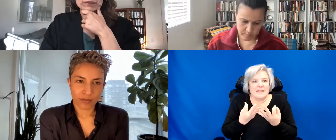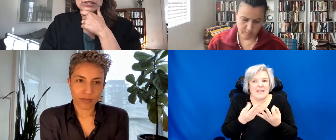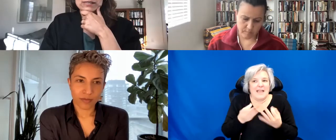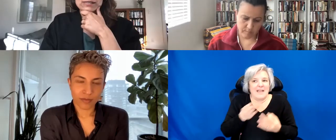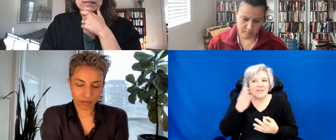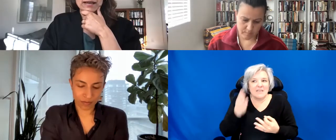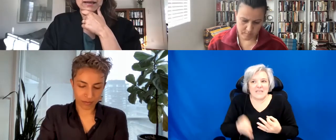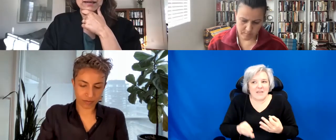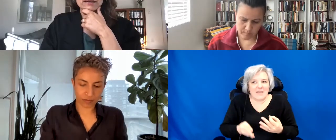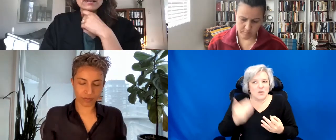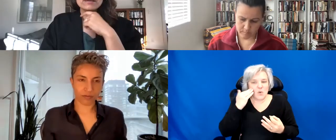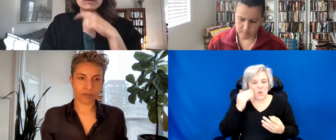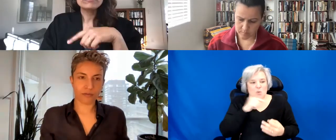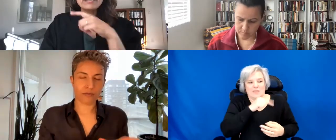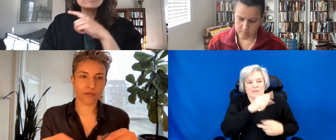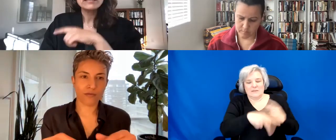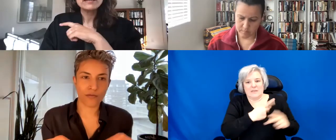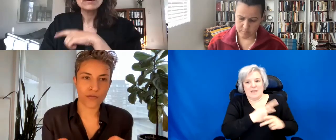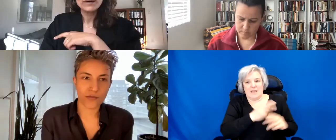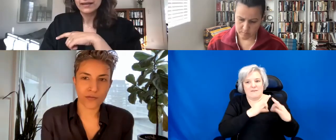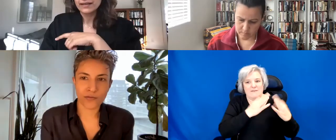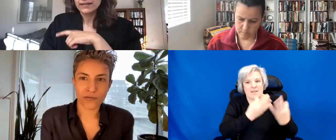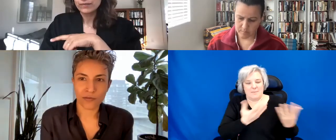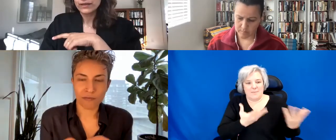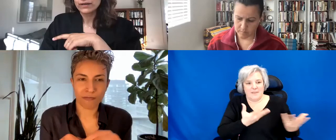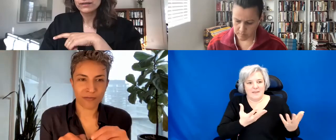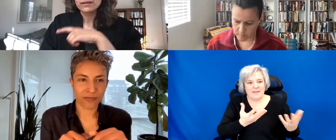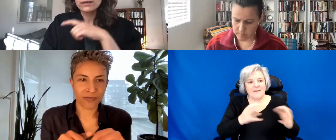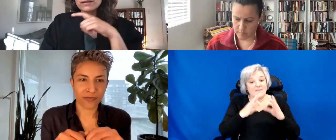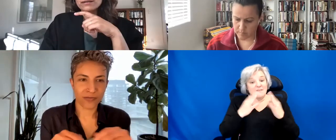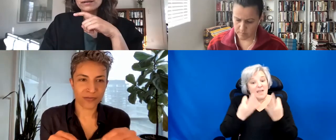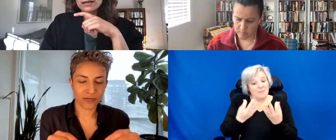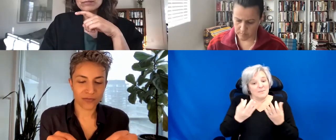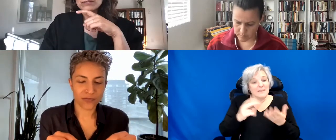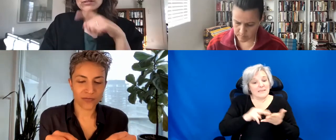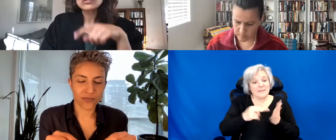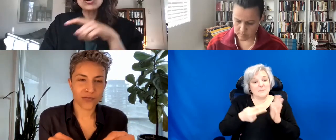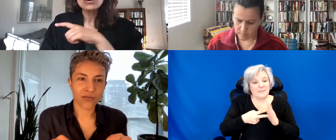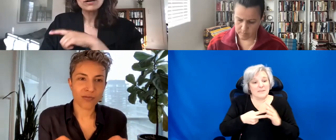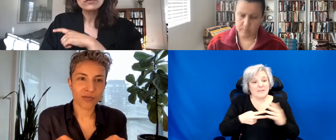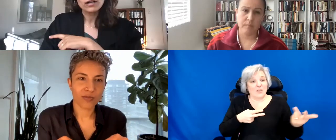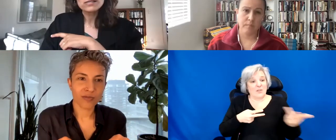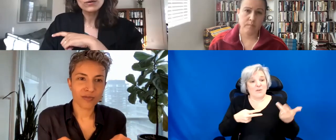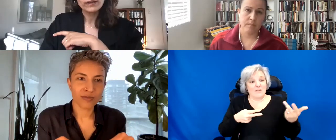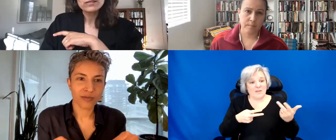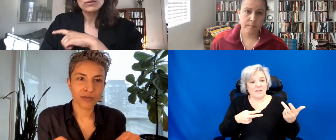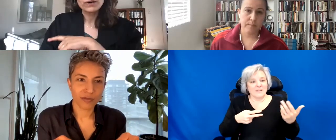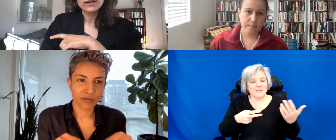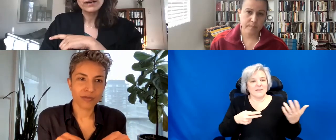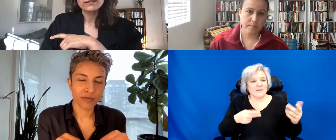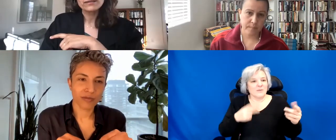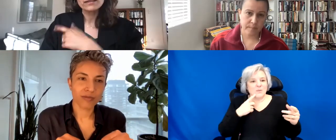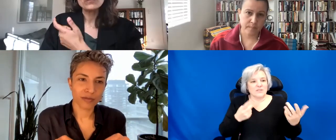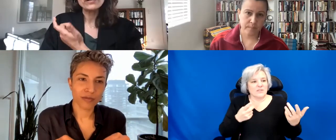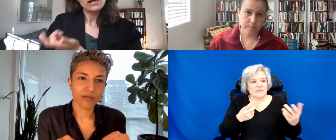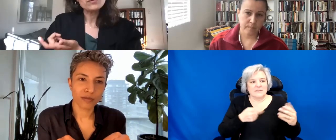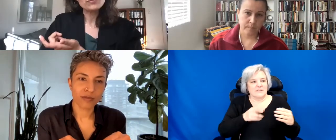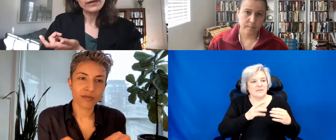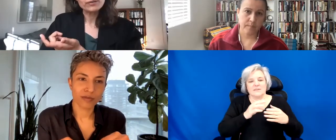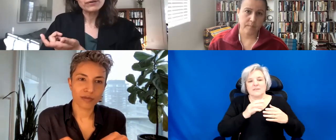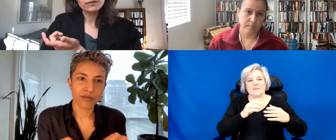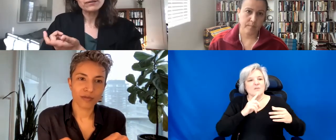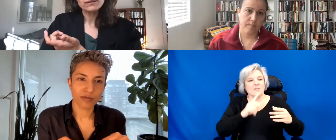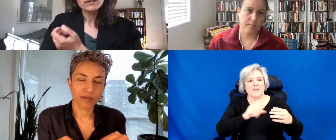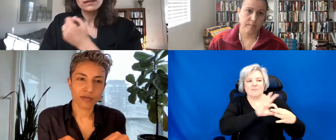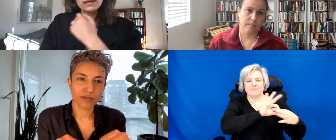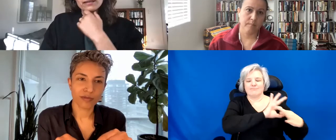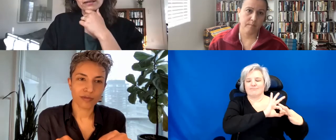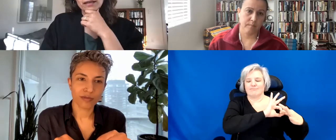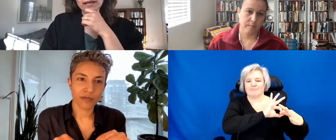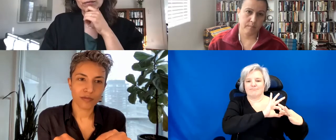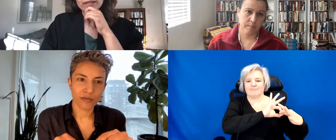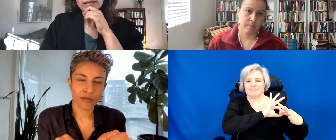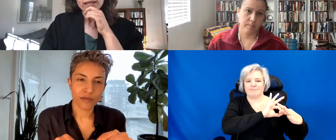Which is to say that we are so of consequence that we are unbreakable.